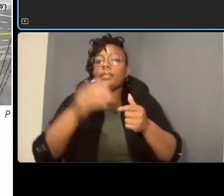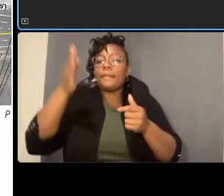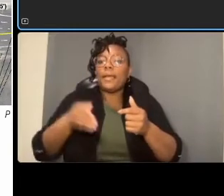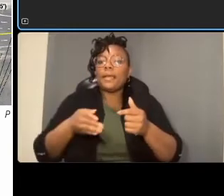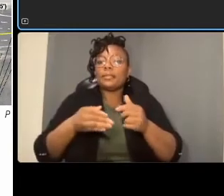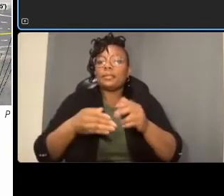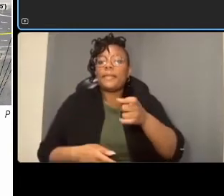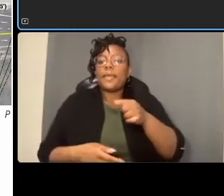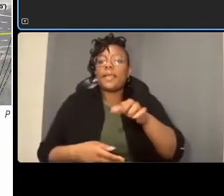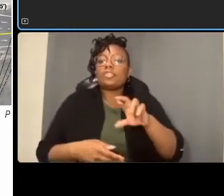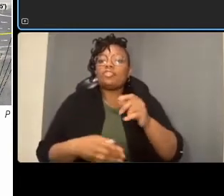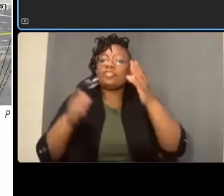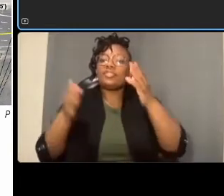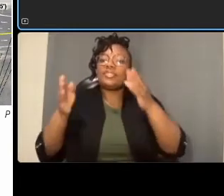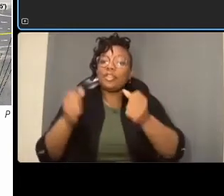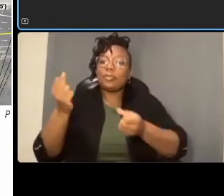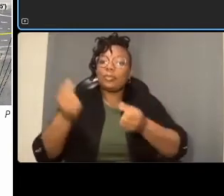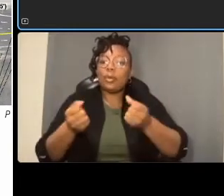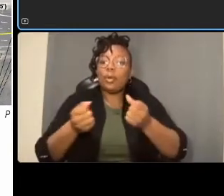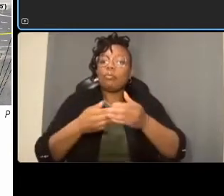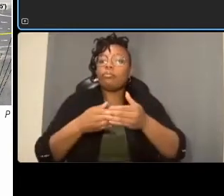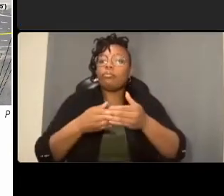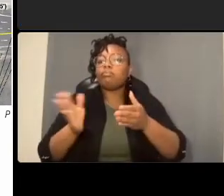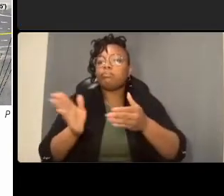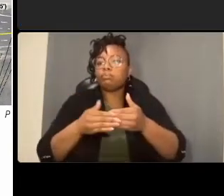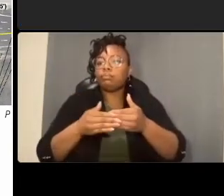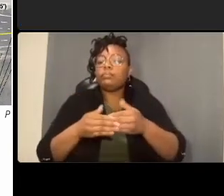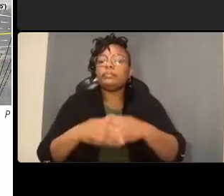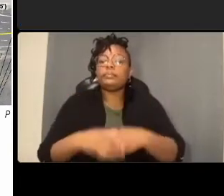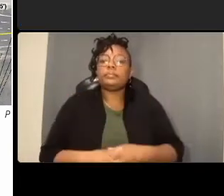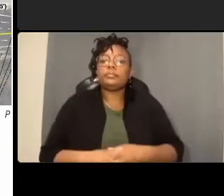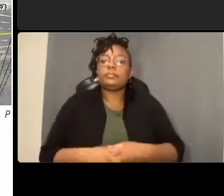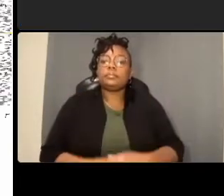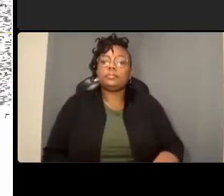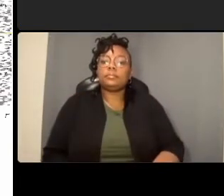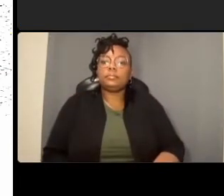so that includes a brief description of banshee one